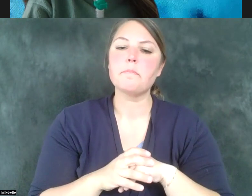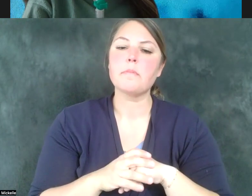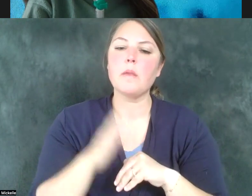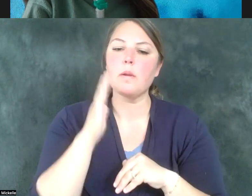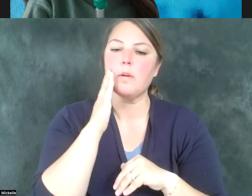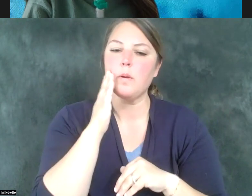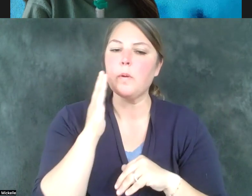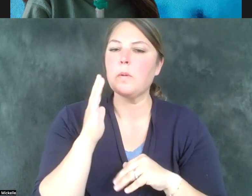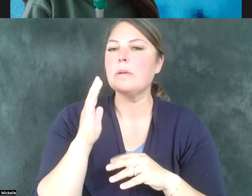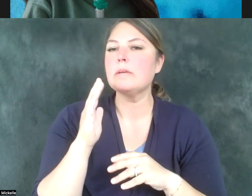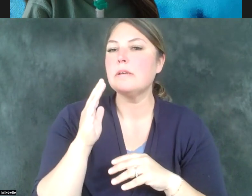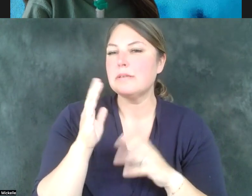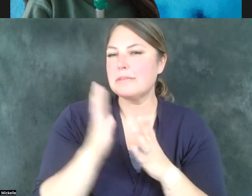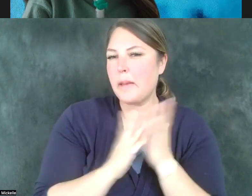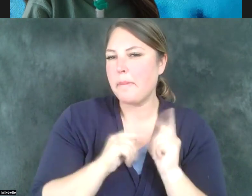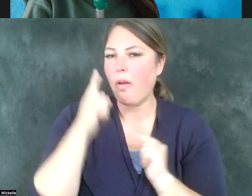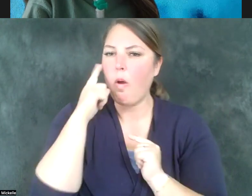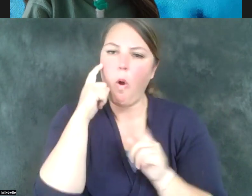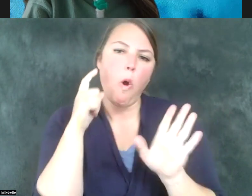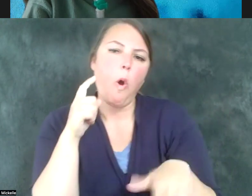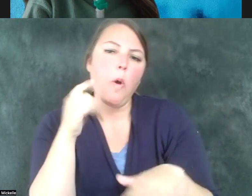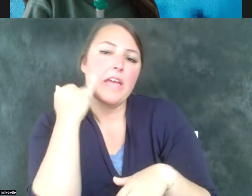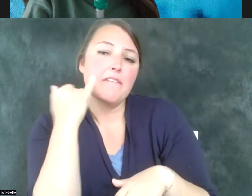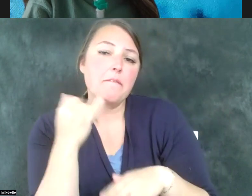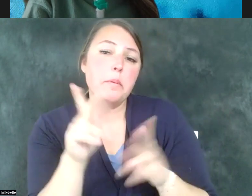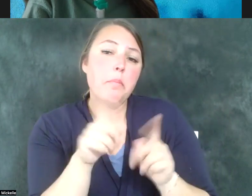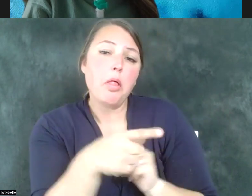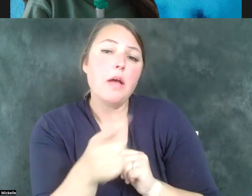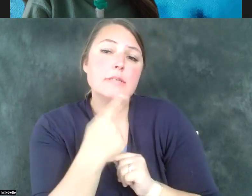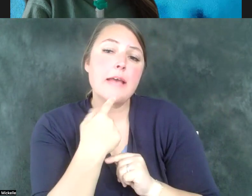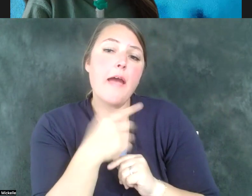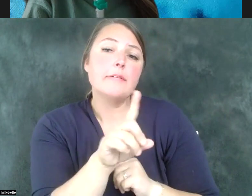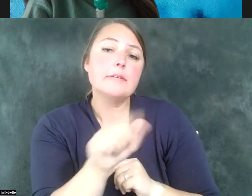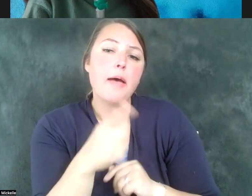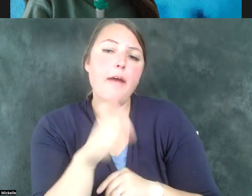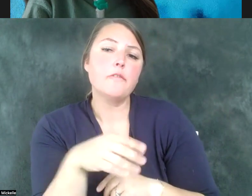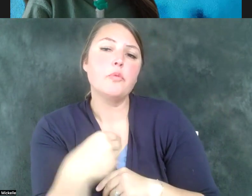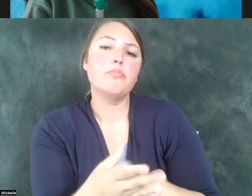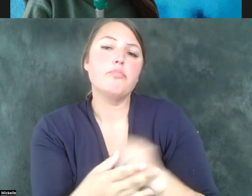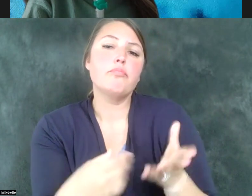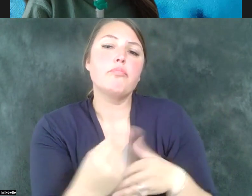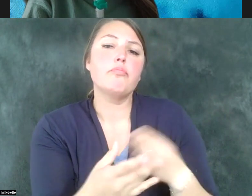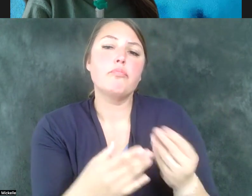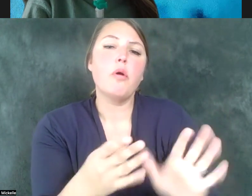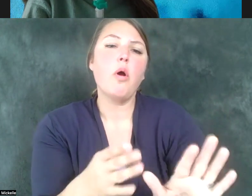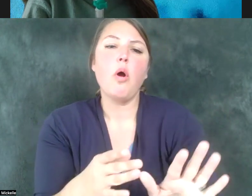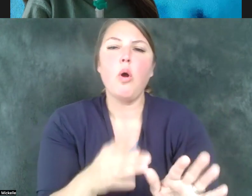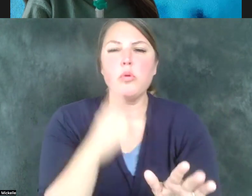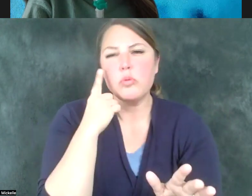who claim to be disabled any slack or you have to be suspicious that you have to be questioning whether they're legitimate.